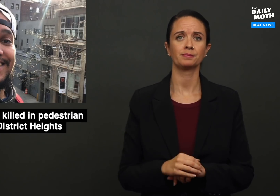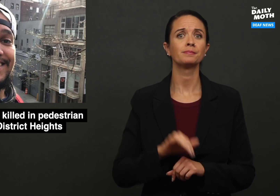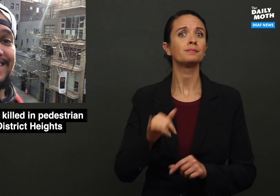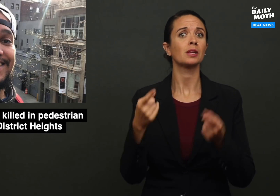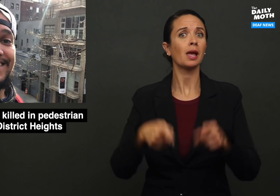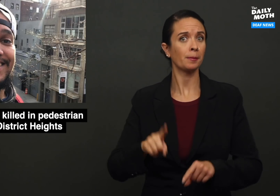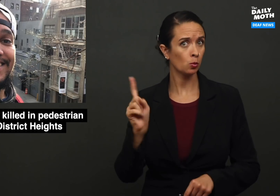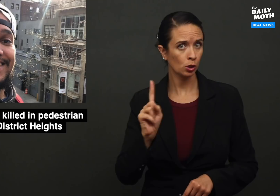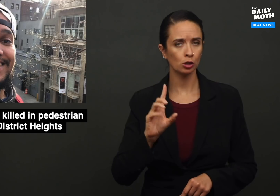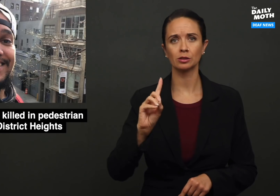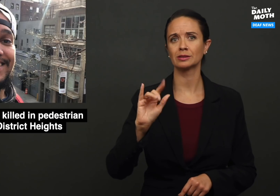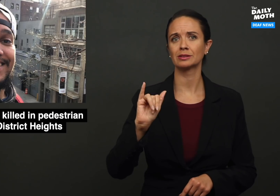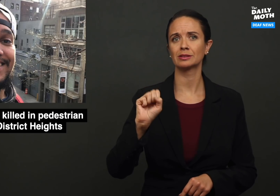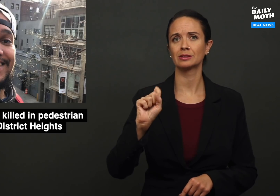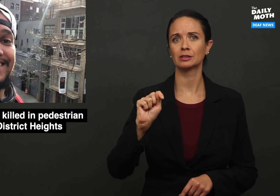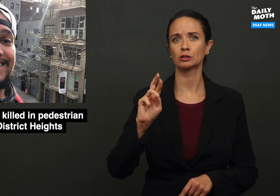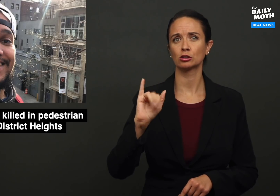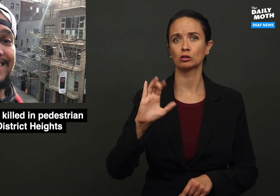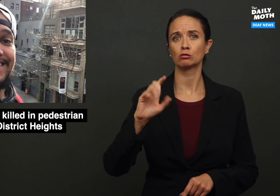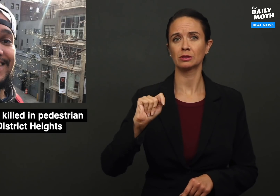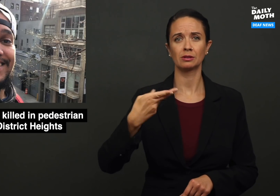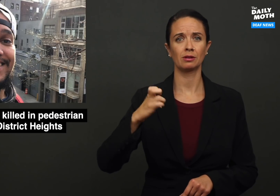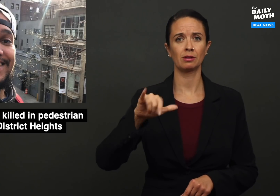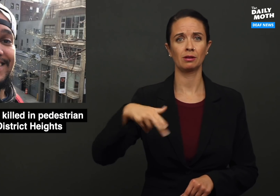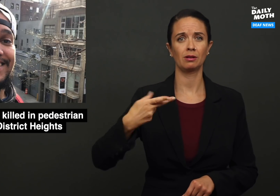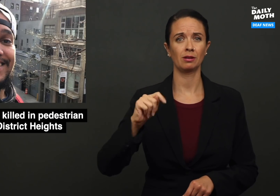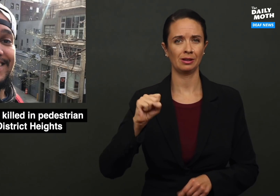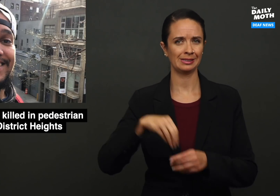This happened at District Heights in